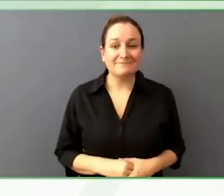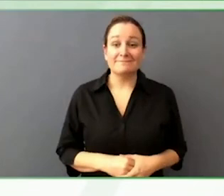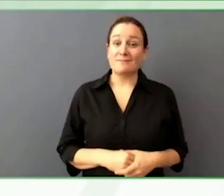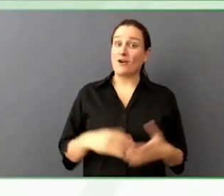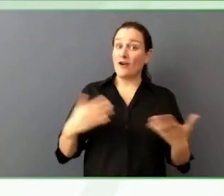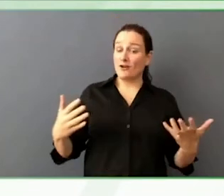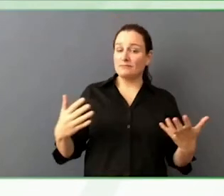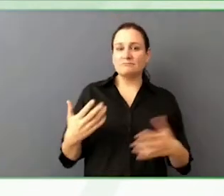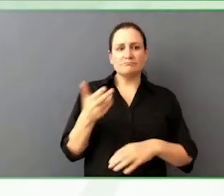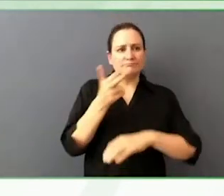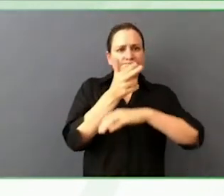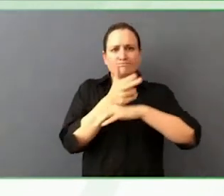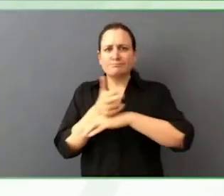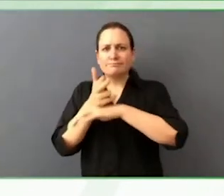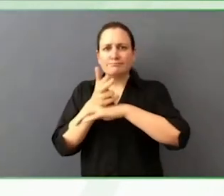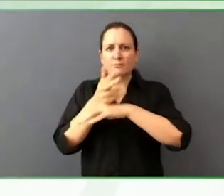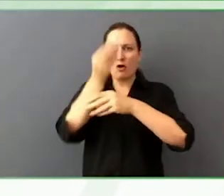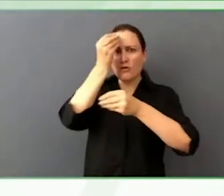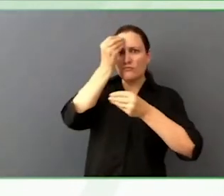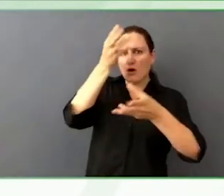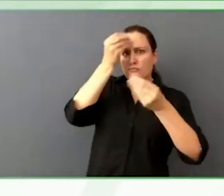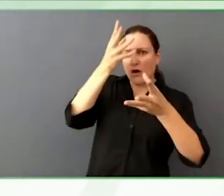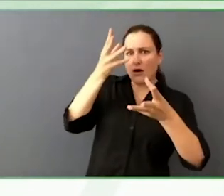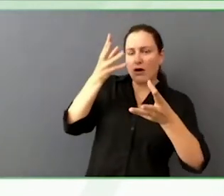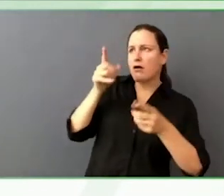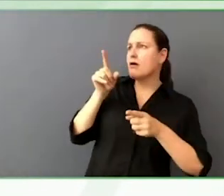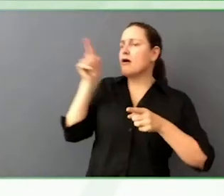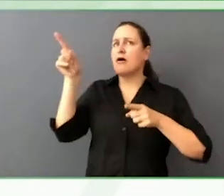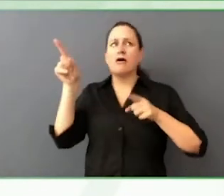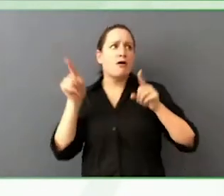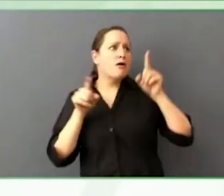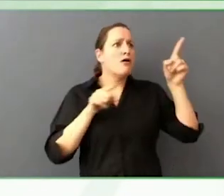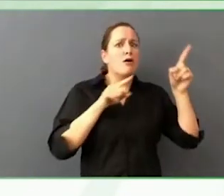I'm excited to have a distinguished speaker joining us